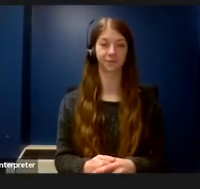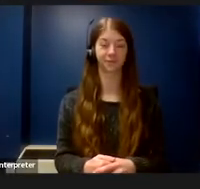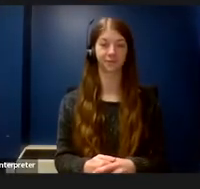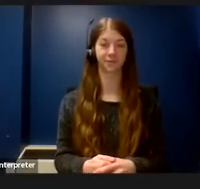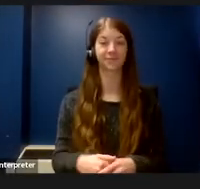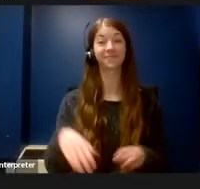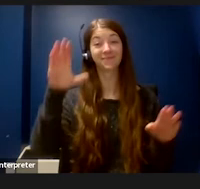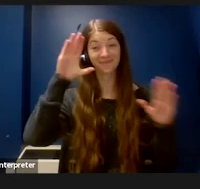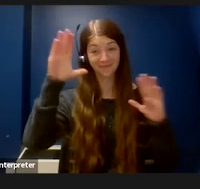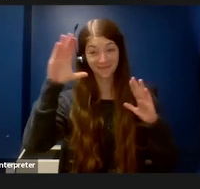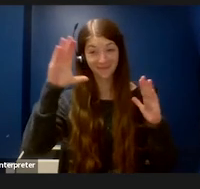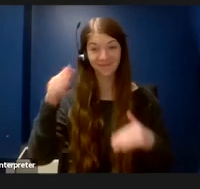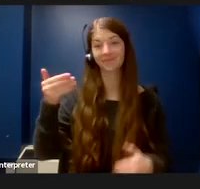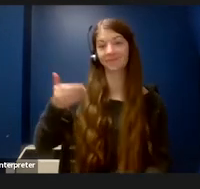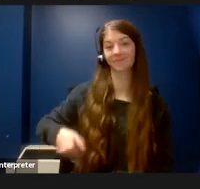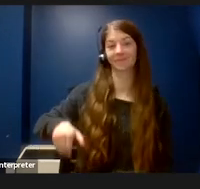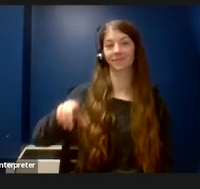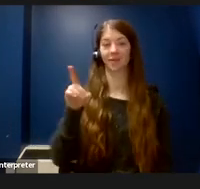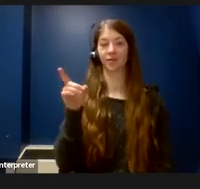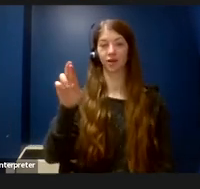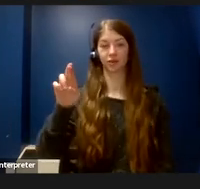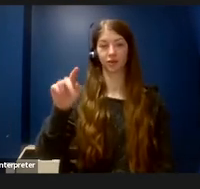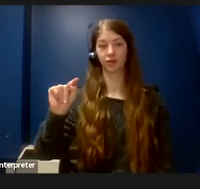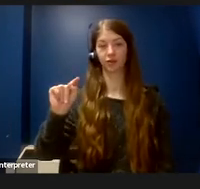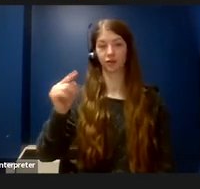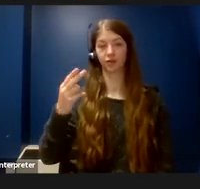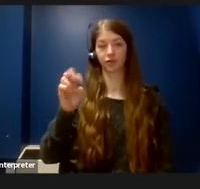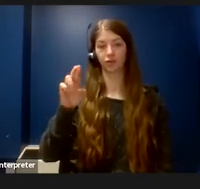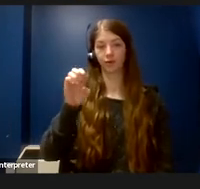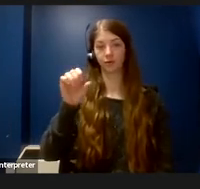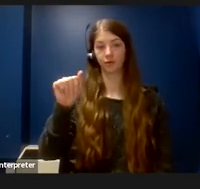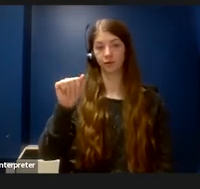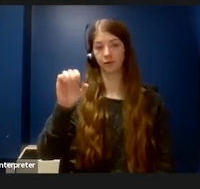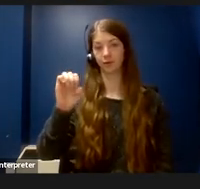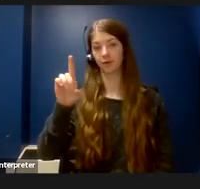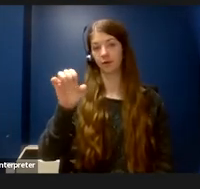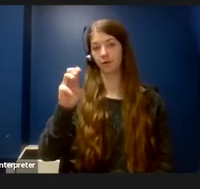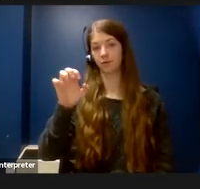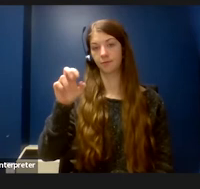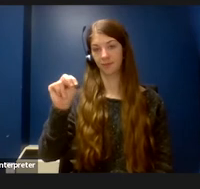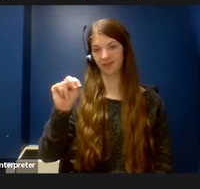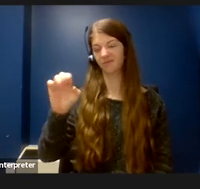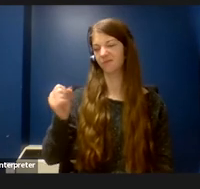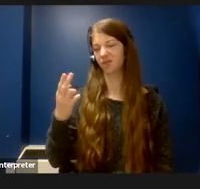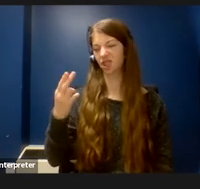Hello my name is Dr. Theresa Edelman. I use she/her pronoun. I'm a white woman